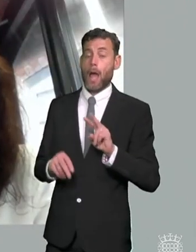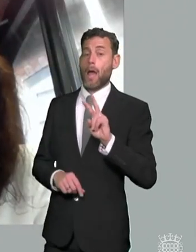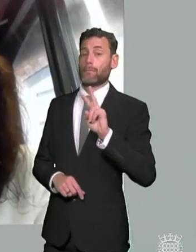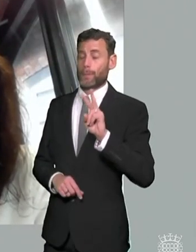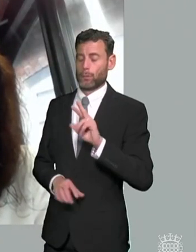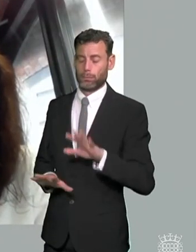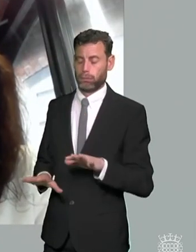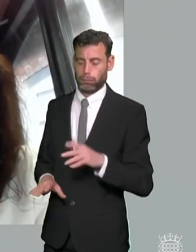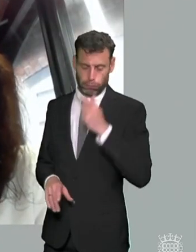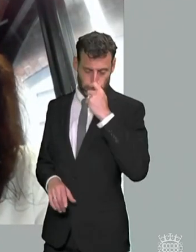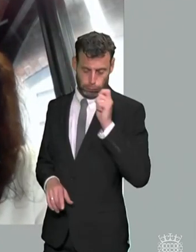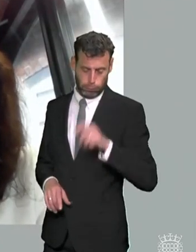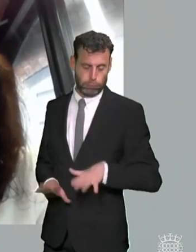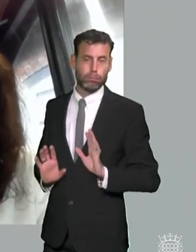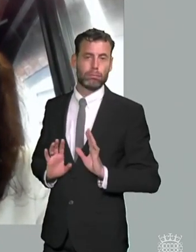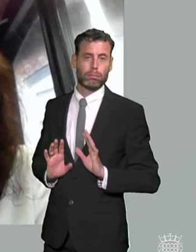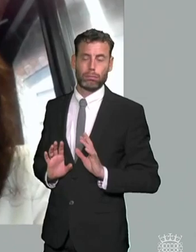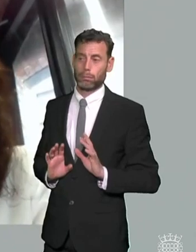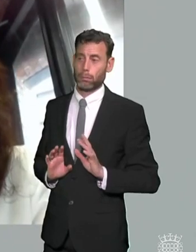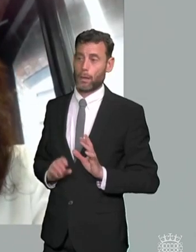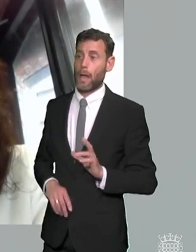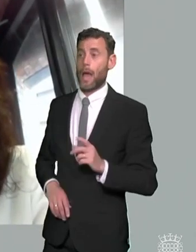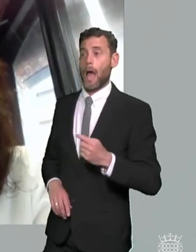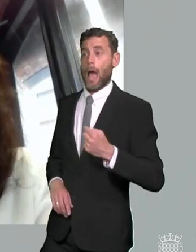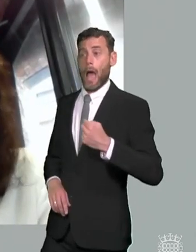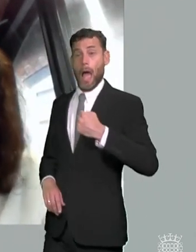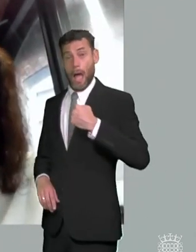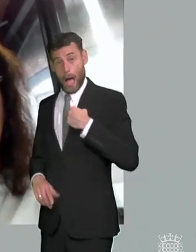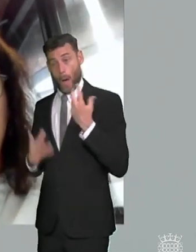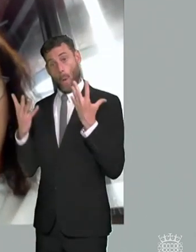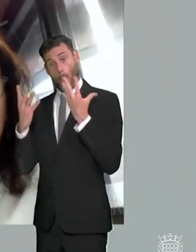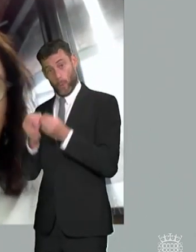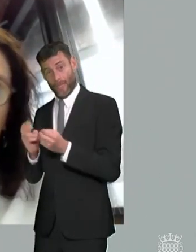wait to see the whites of a parent's eye at every stage in the process so at each stage they'll